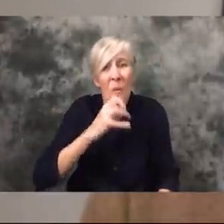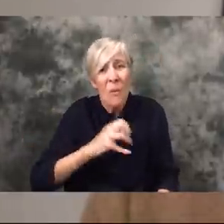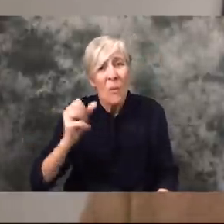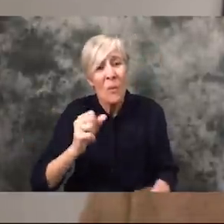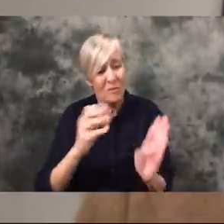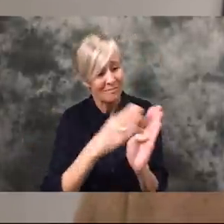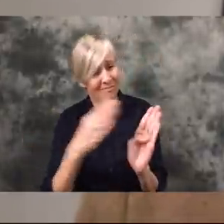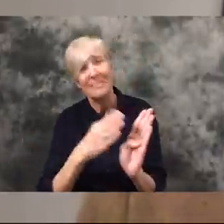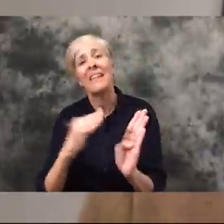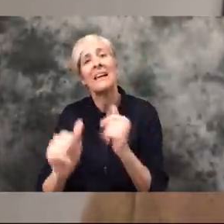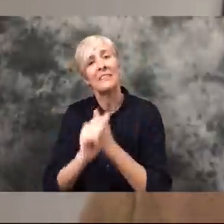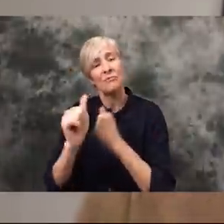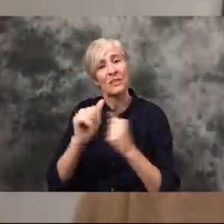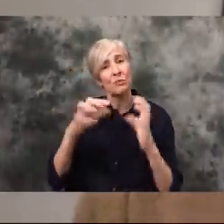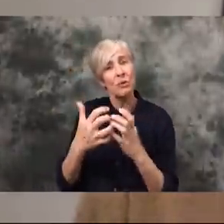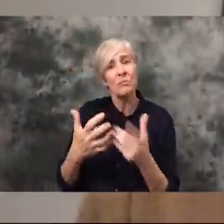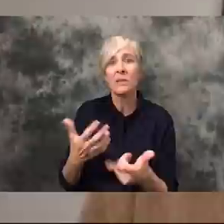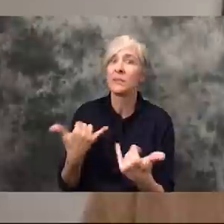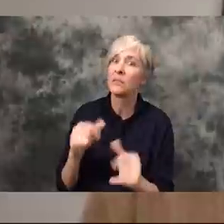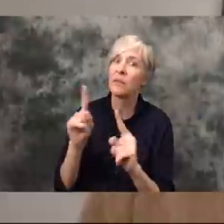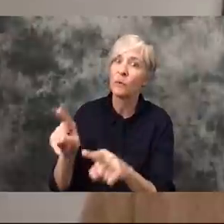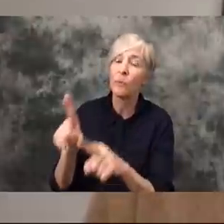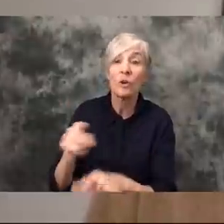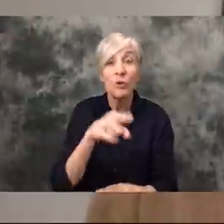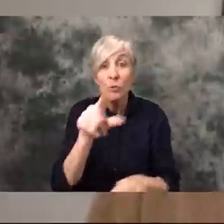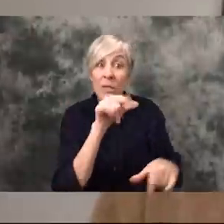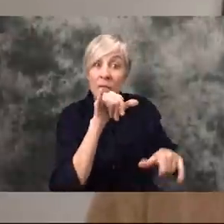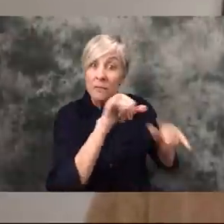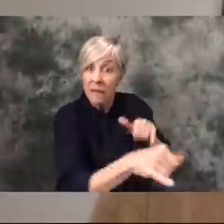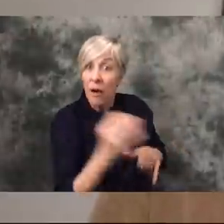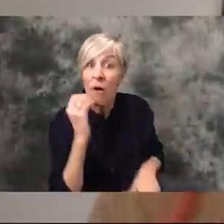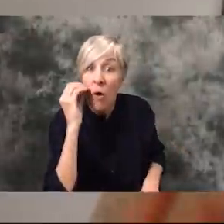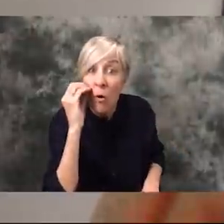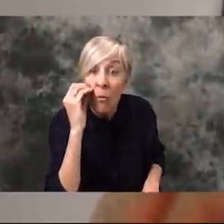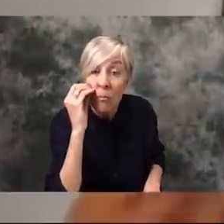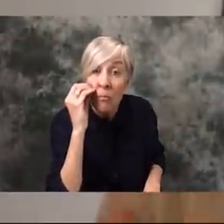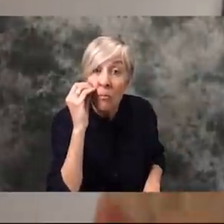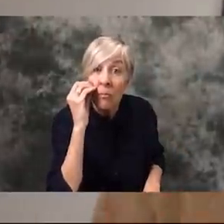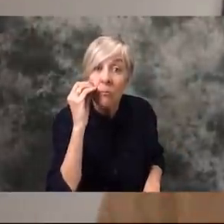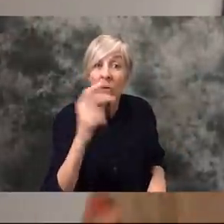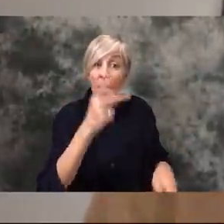range that's at risk. And so by you staying home YOU are taking care of